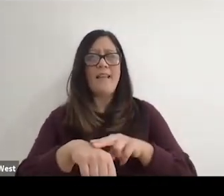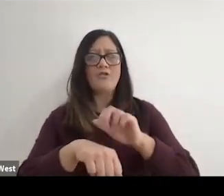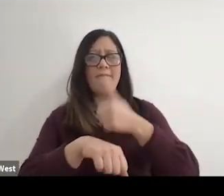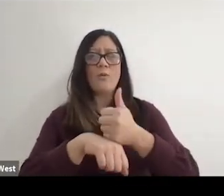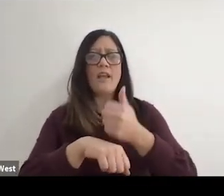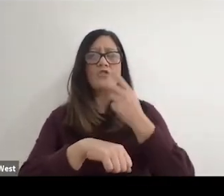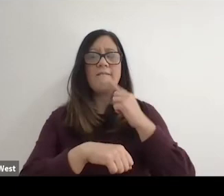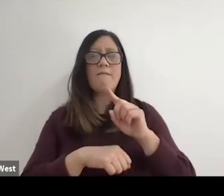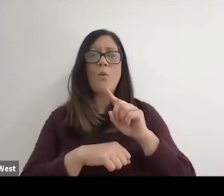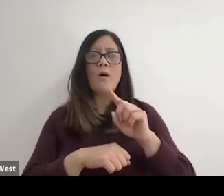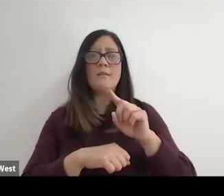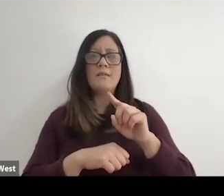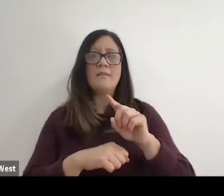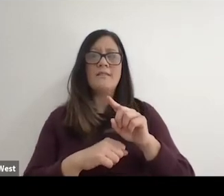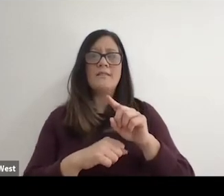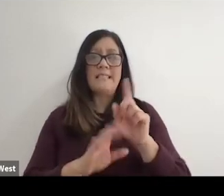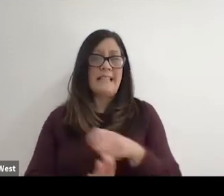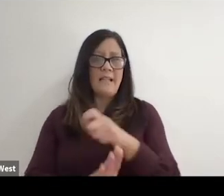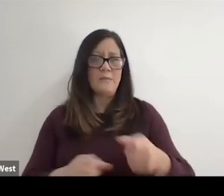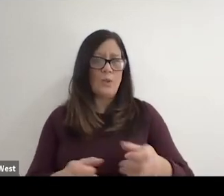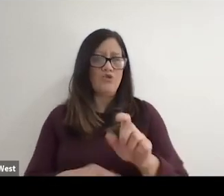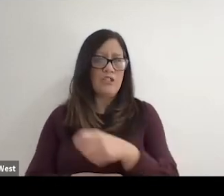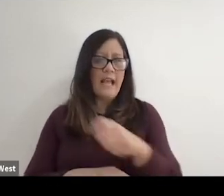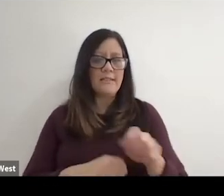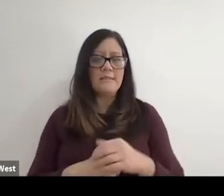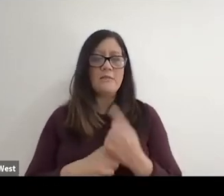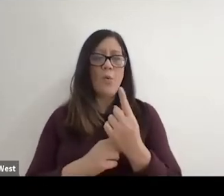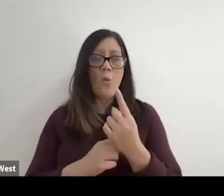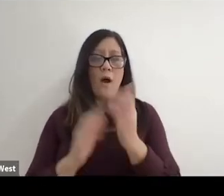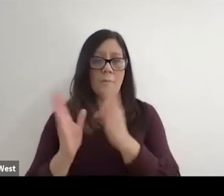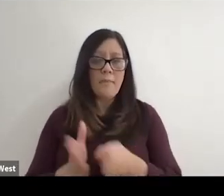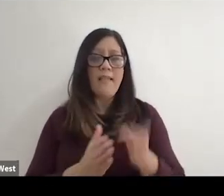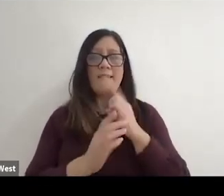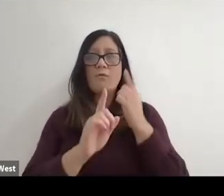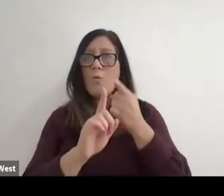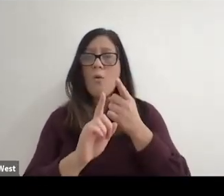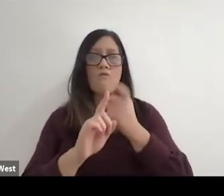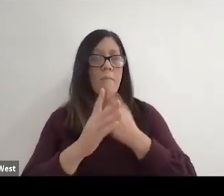the only organization at the time. One of our plans and goals from